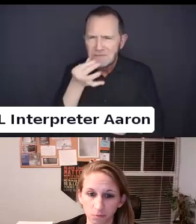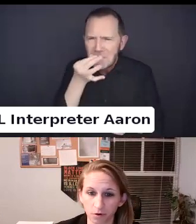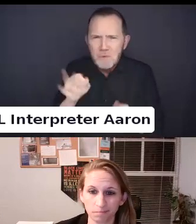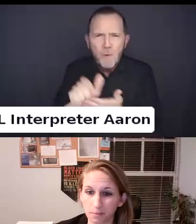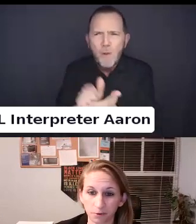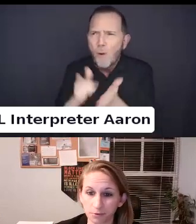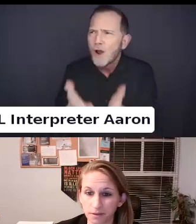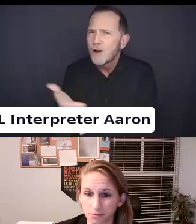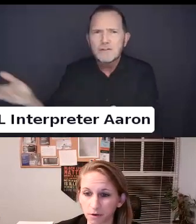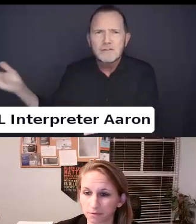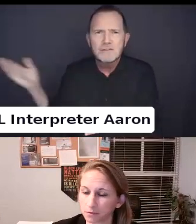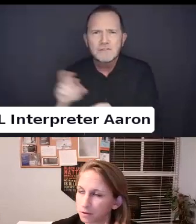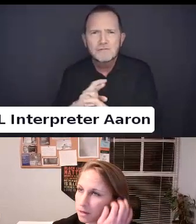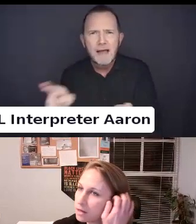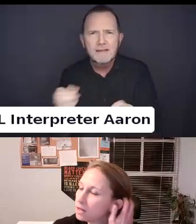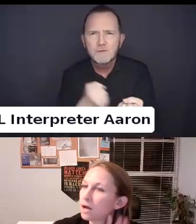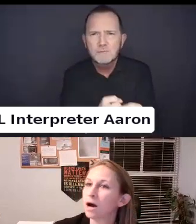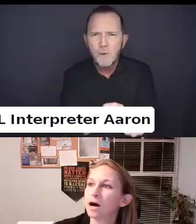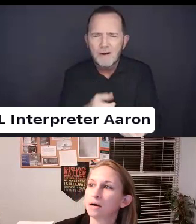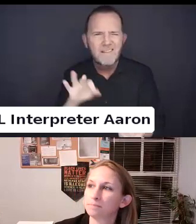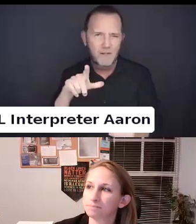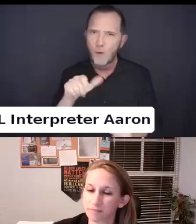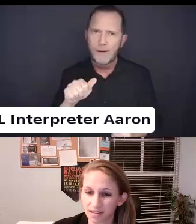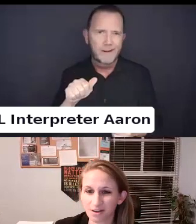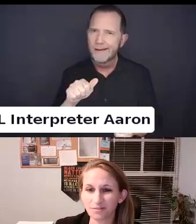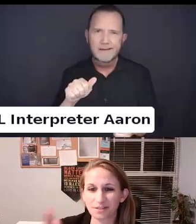It has obviously become. I had no idea what was coming.